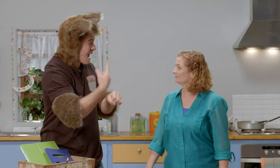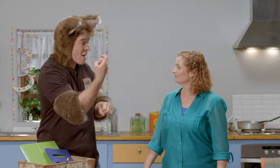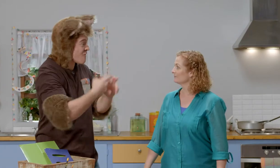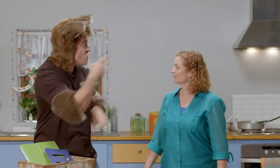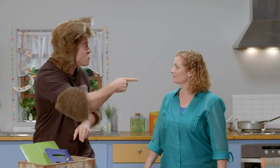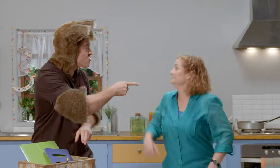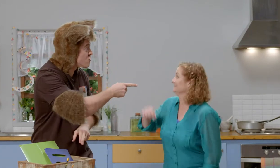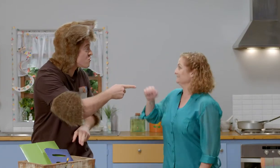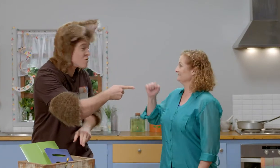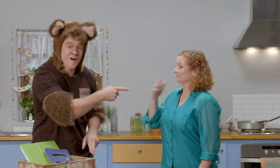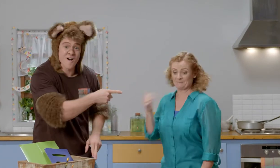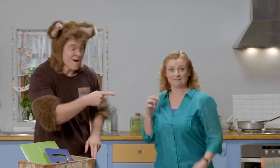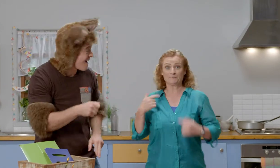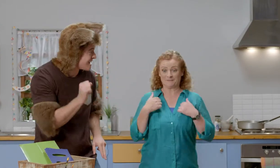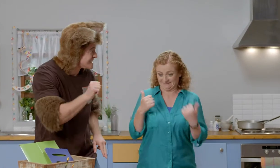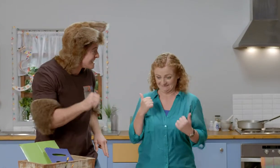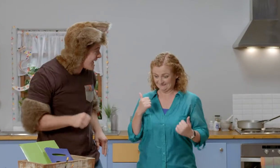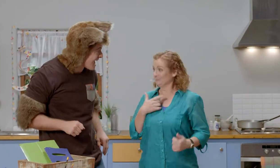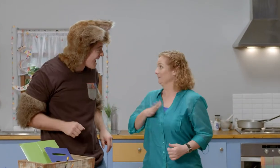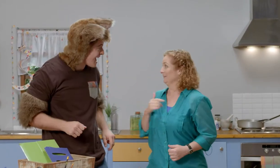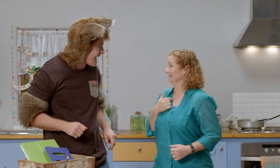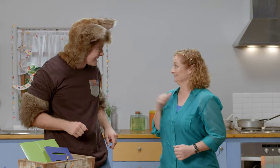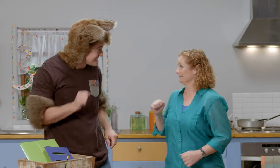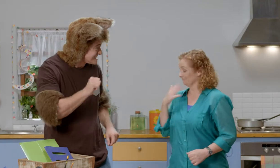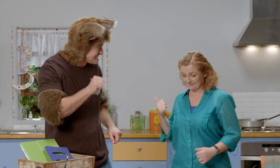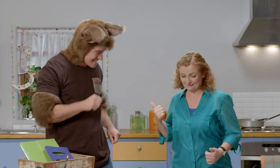Hey Sally, can we can make one more for you? Yes please, that would be lovely!